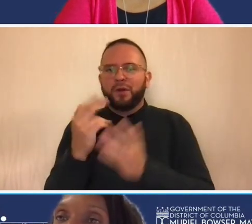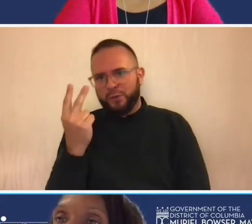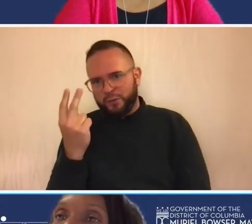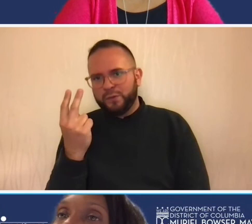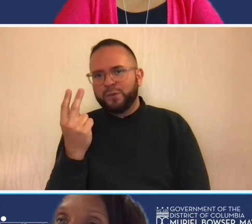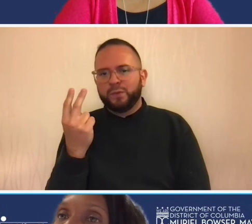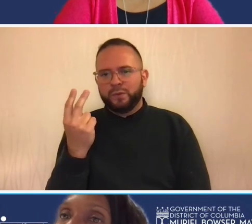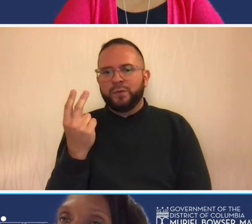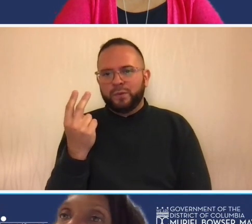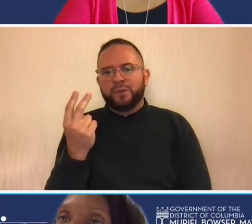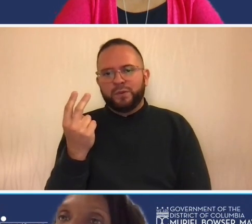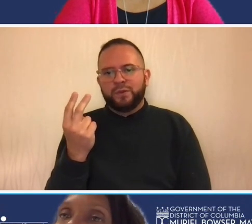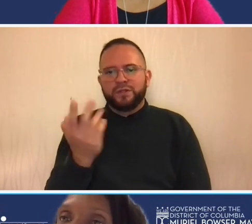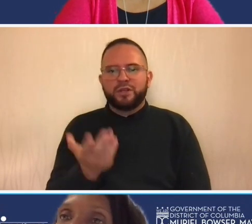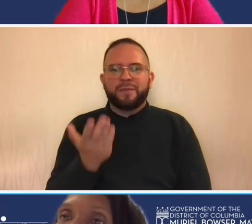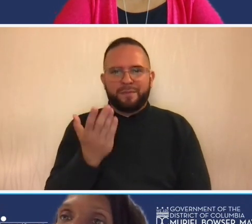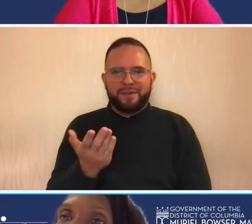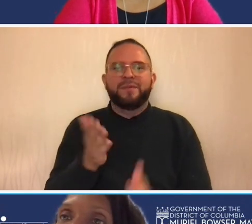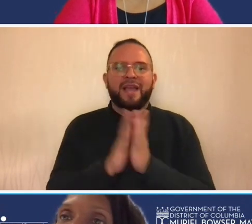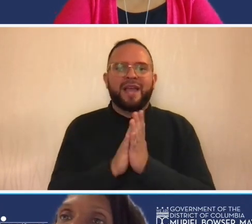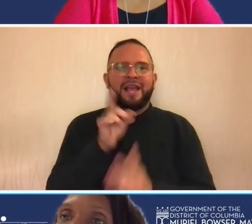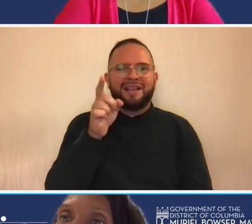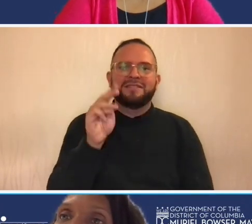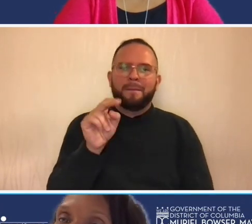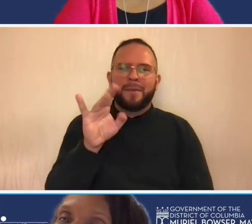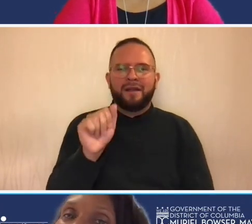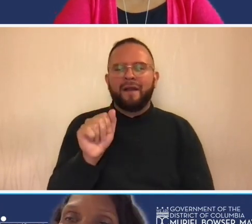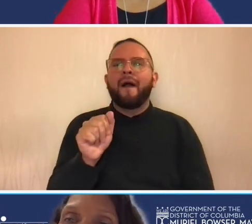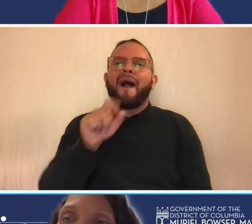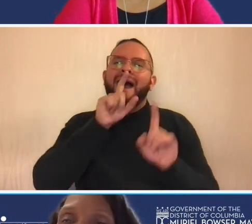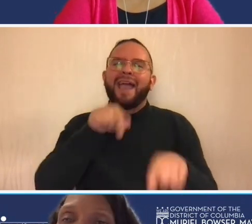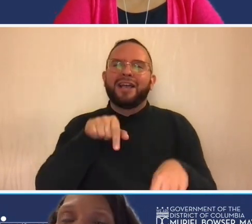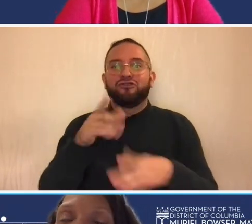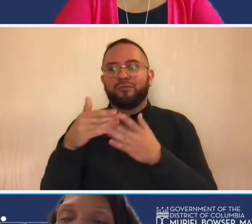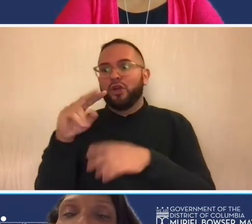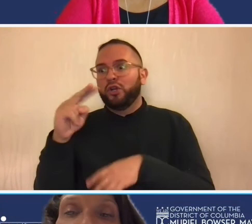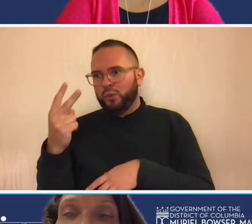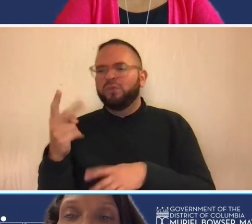you know start with answering some questions from part one if they have some go ahead troy